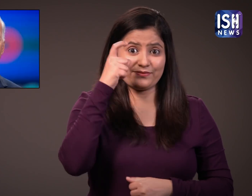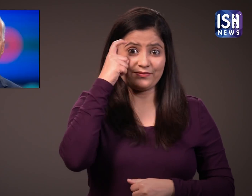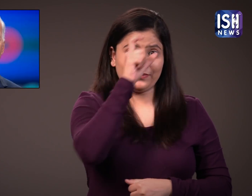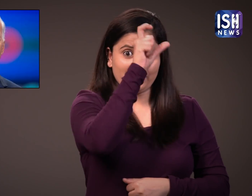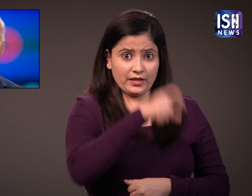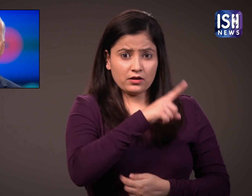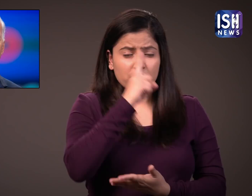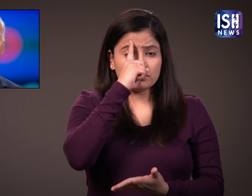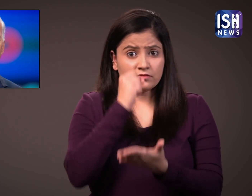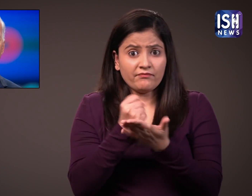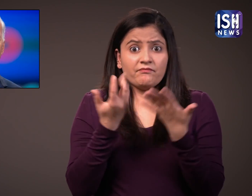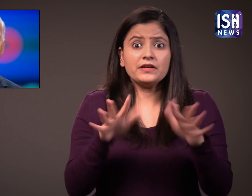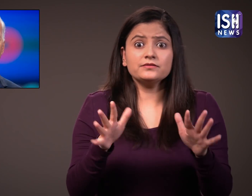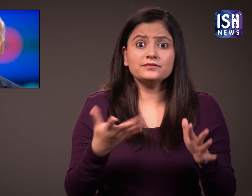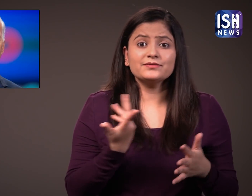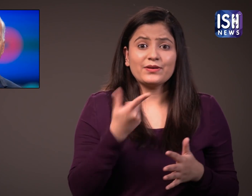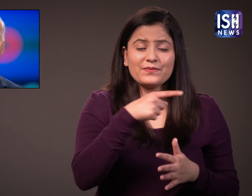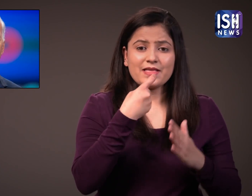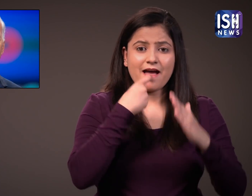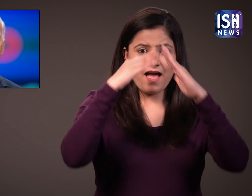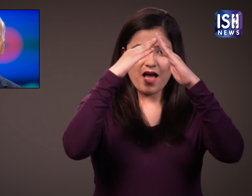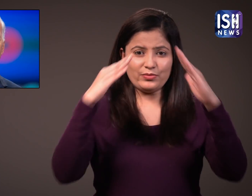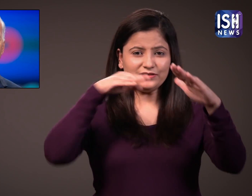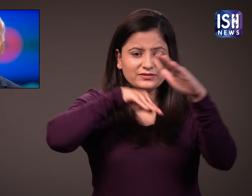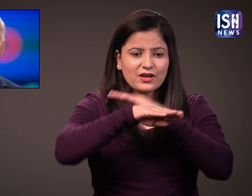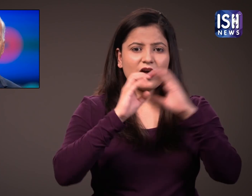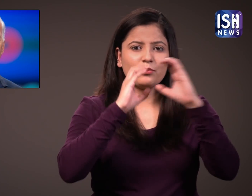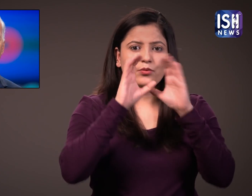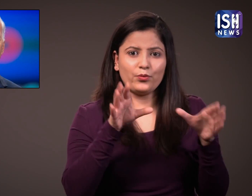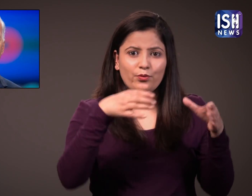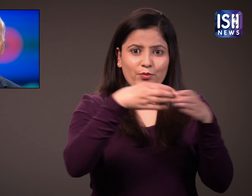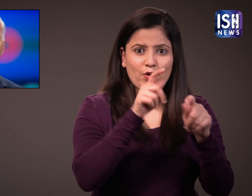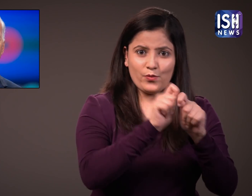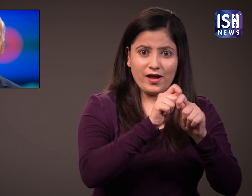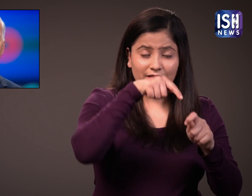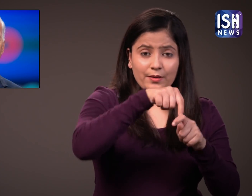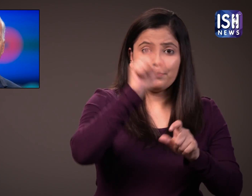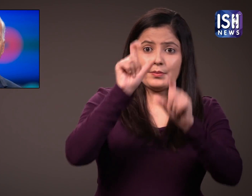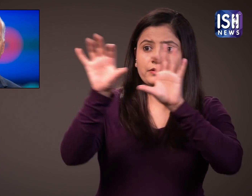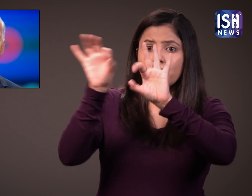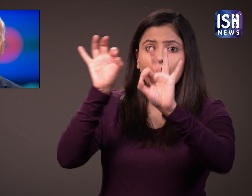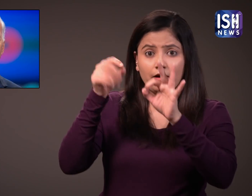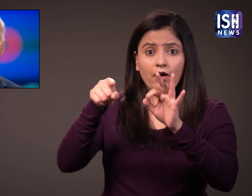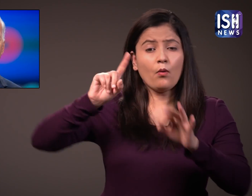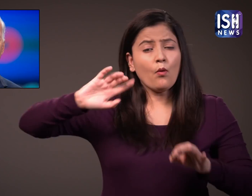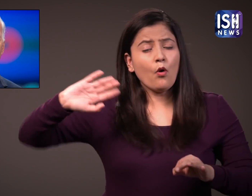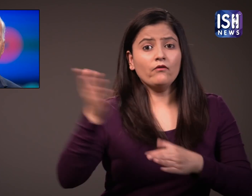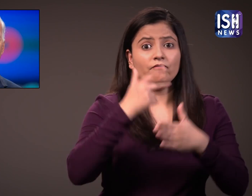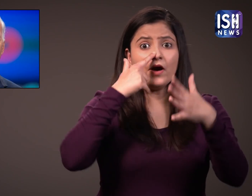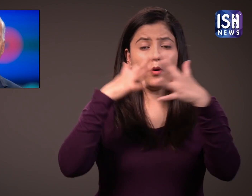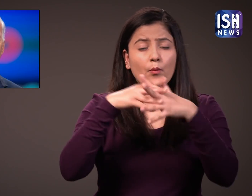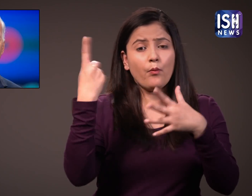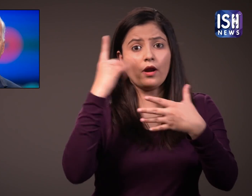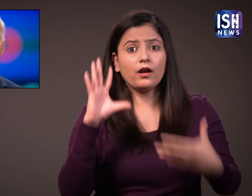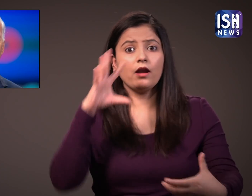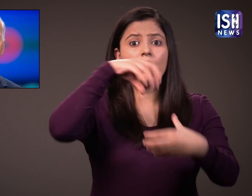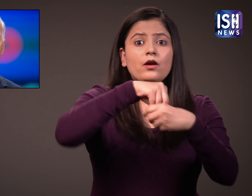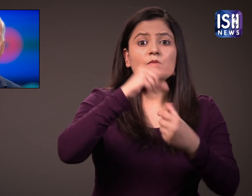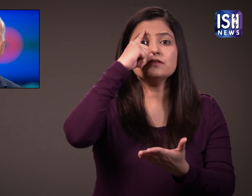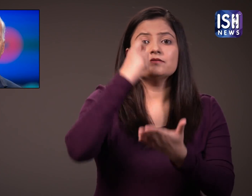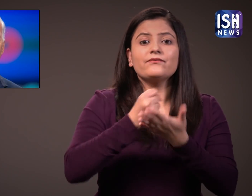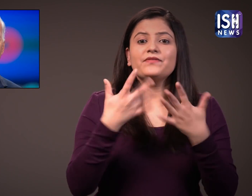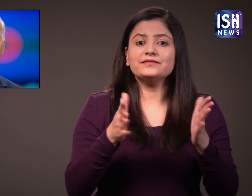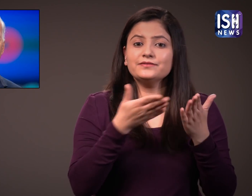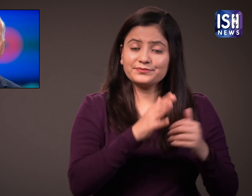President-elect Joe Biden announced an all-women communications team for his administration.